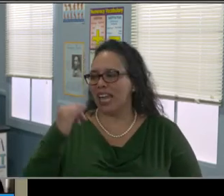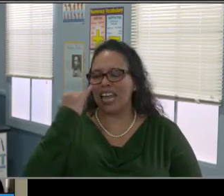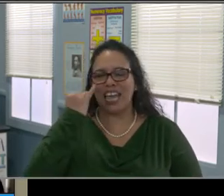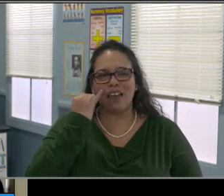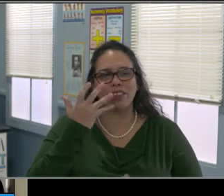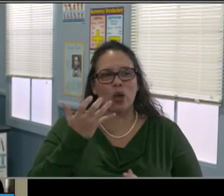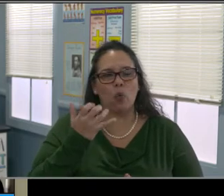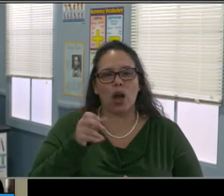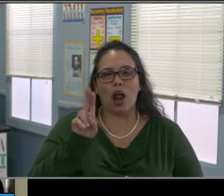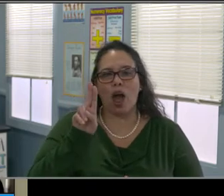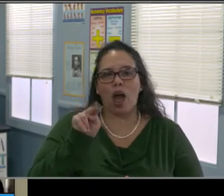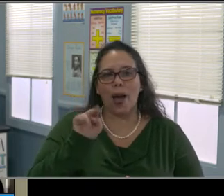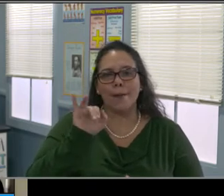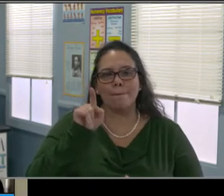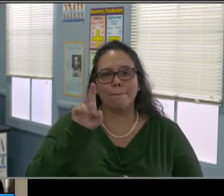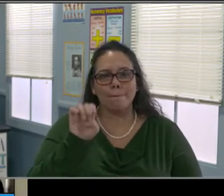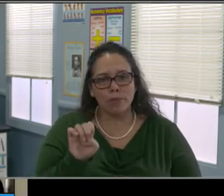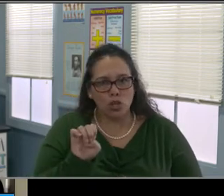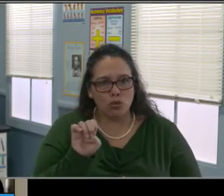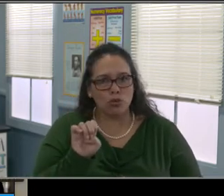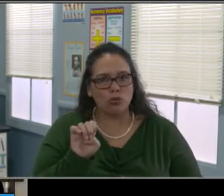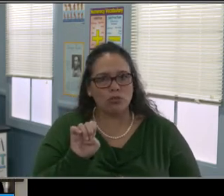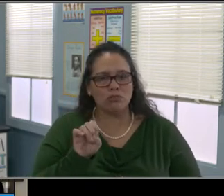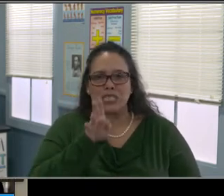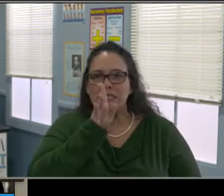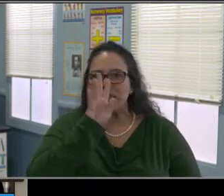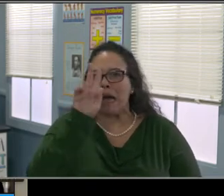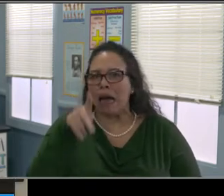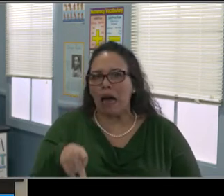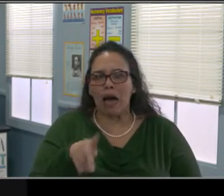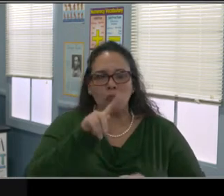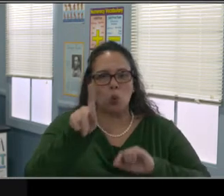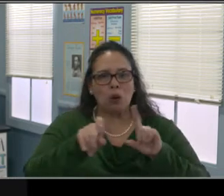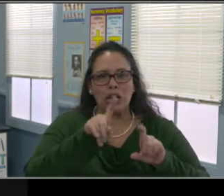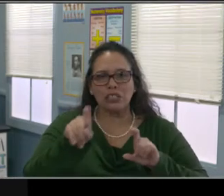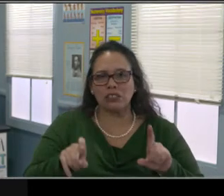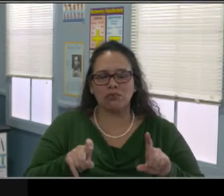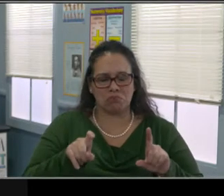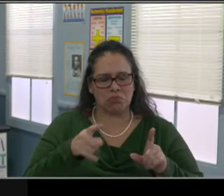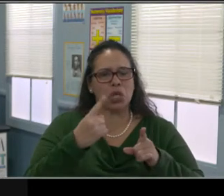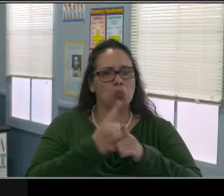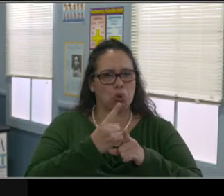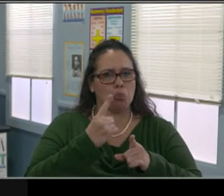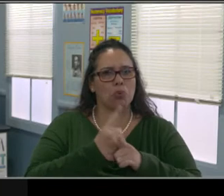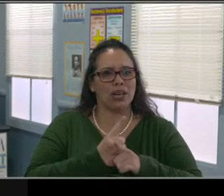for me around distance learning plans." Still there's always more. I know that with Dr. Rosenquist,